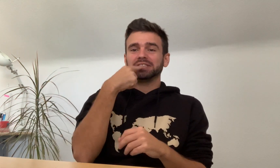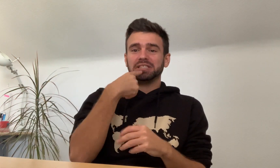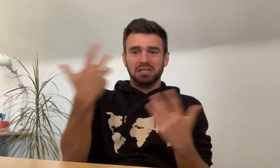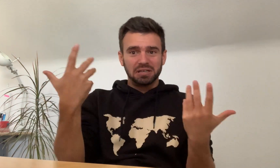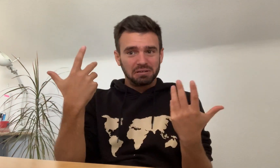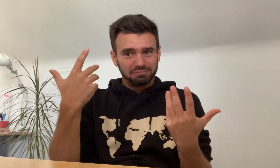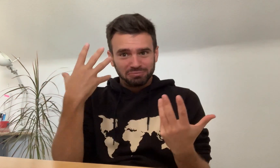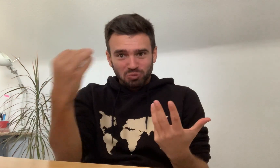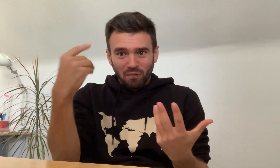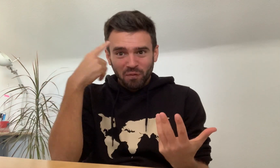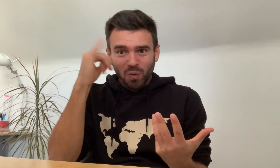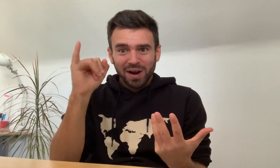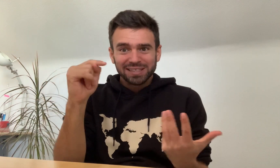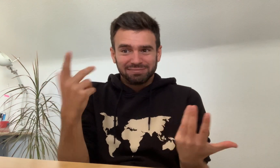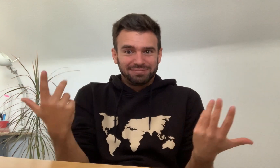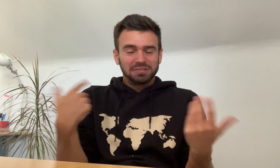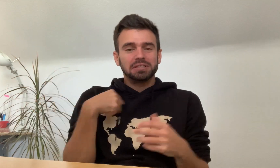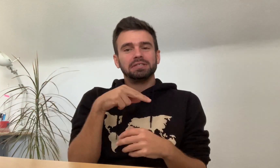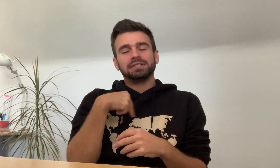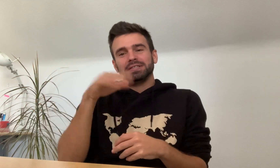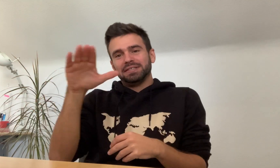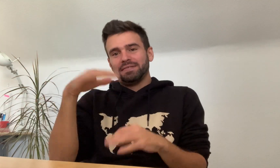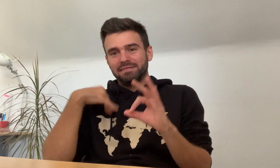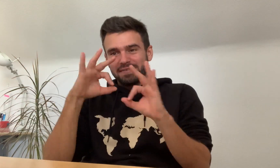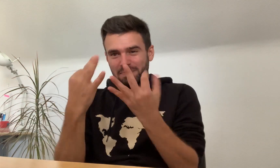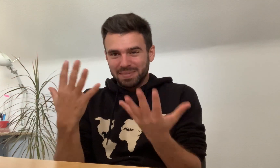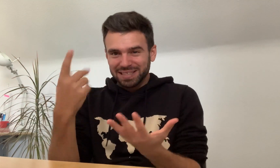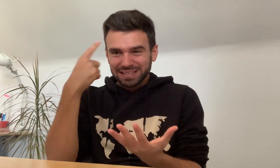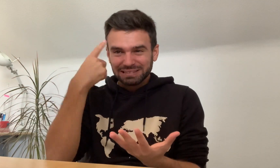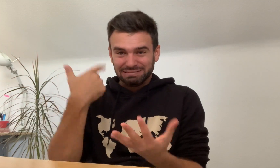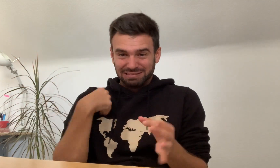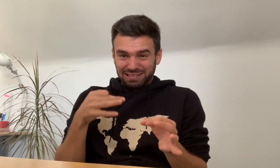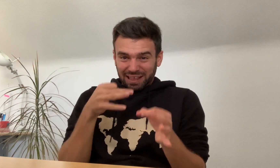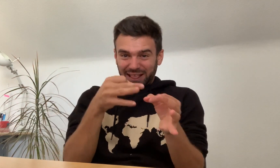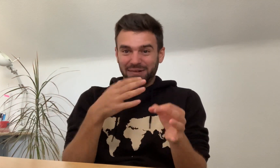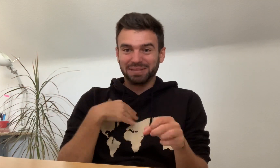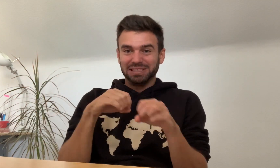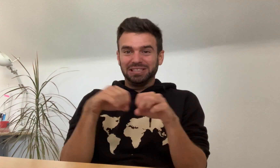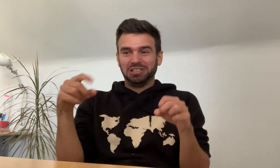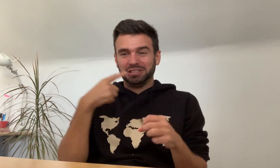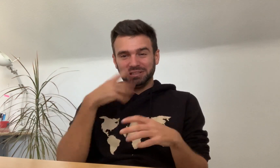They said “Go for it!" I asked my family if I should postpone my degree